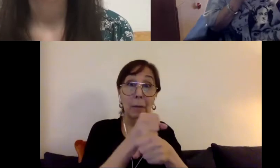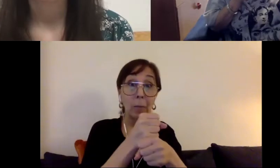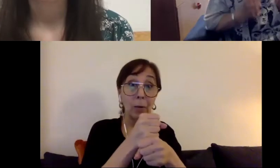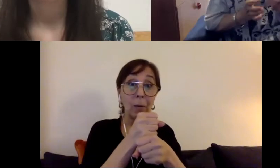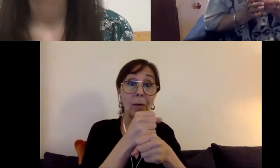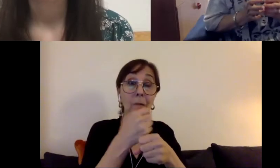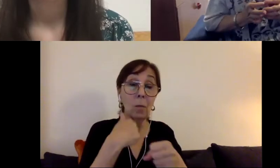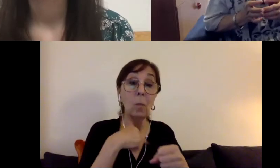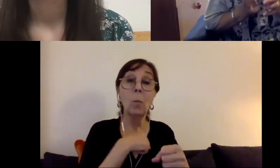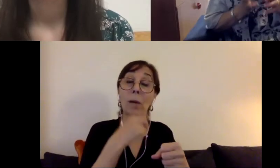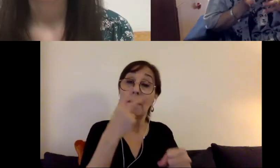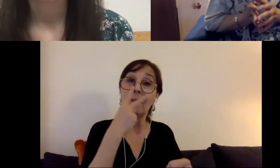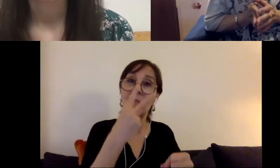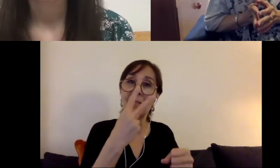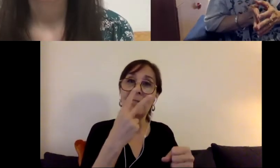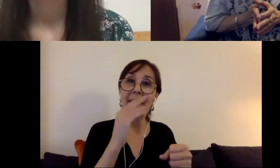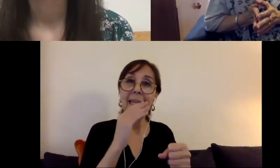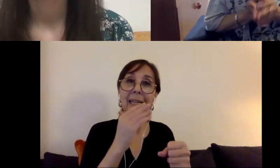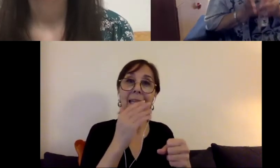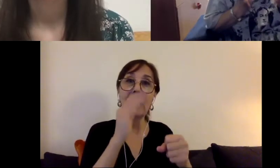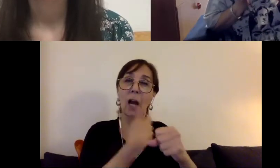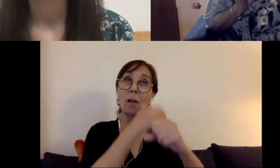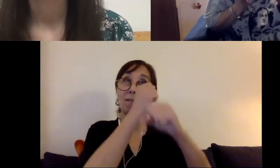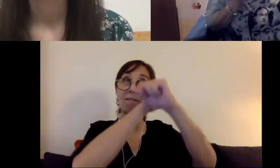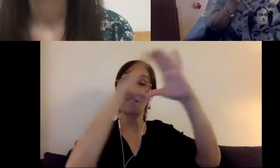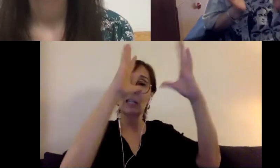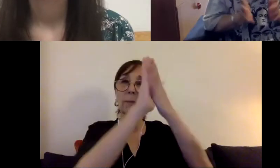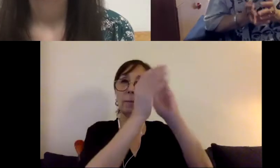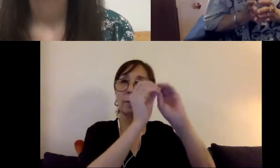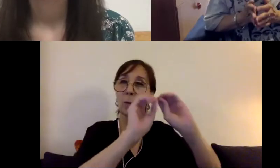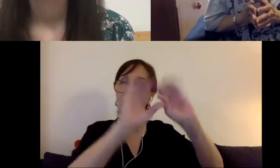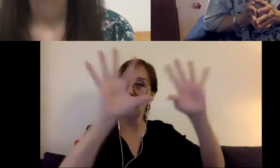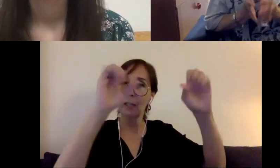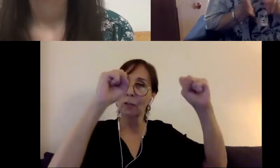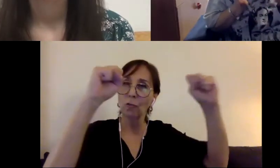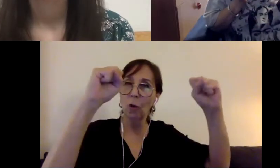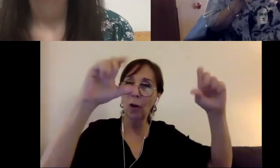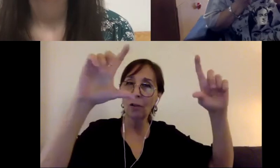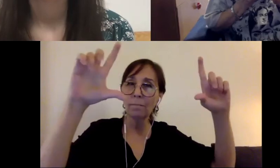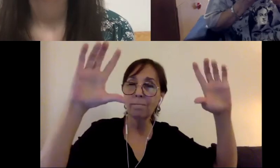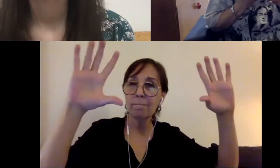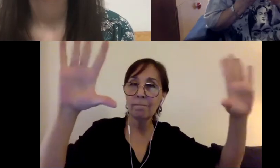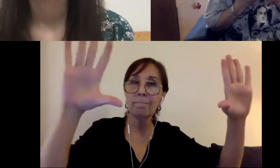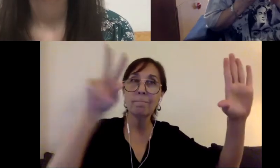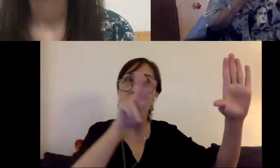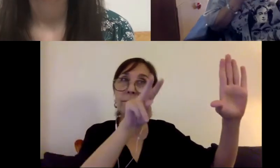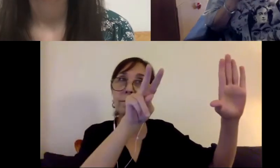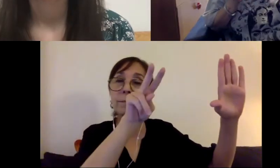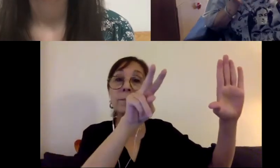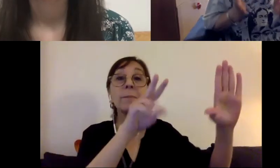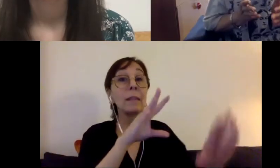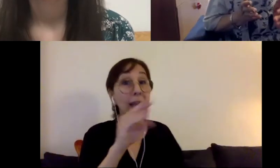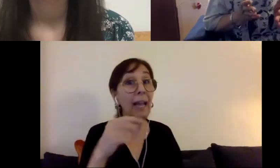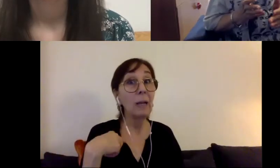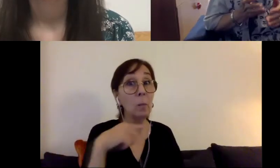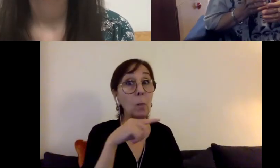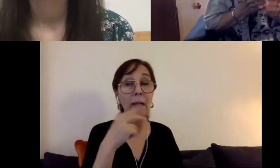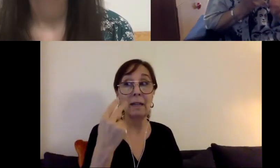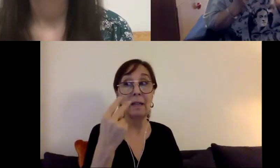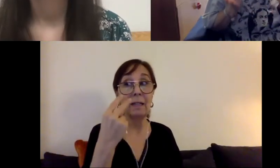strengthening of our vision. We've seen as we have been successful in moving